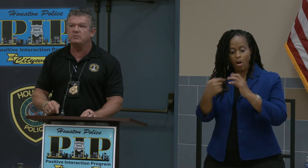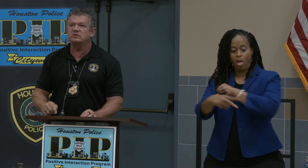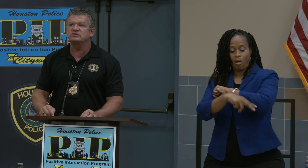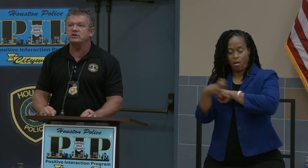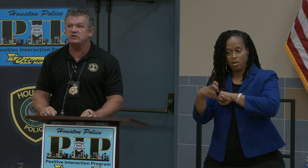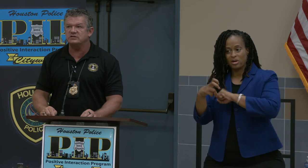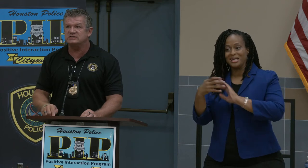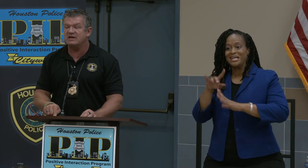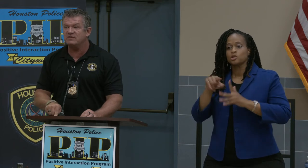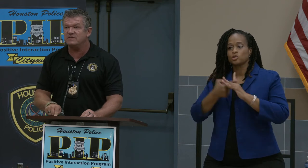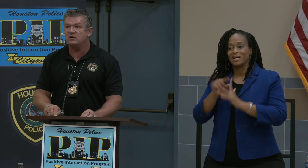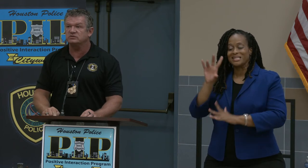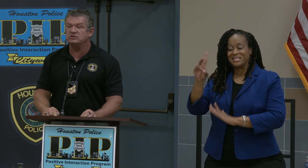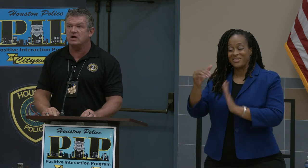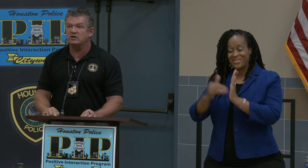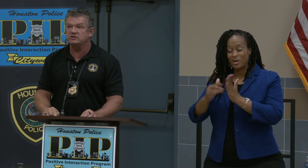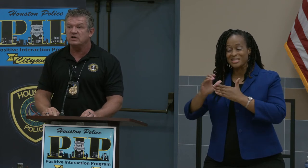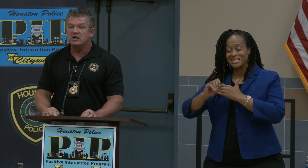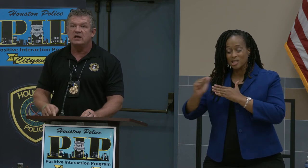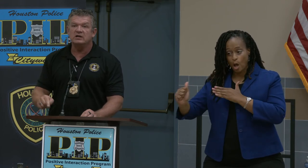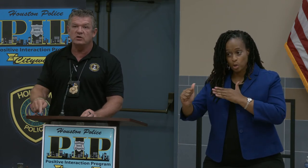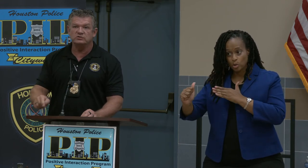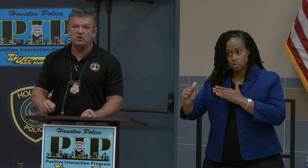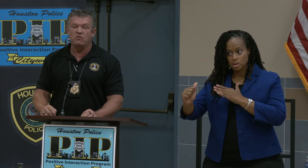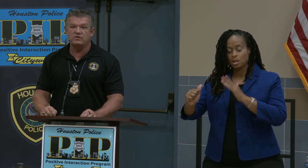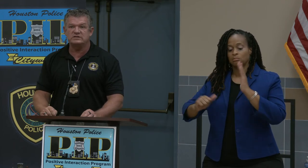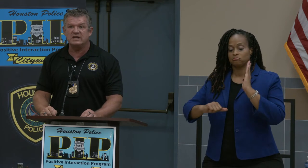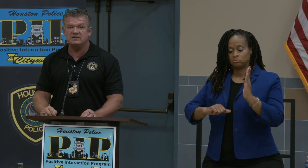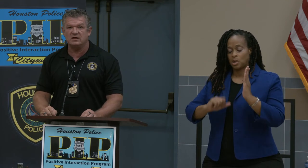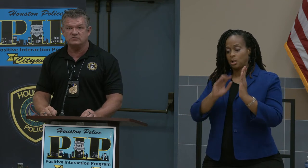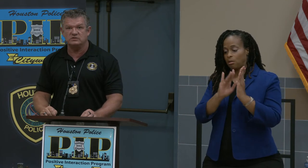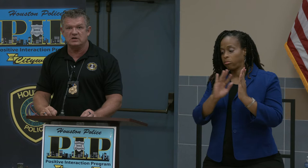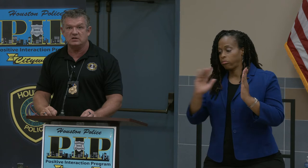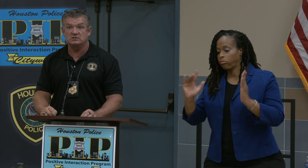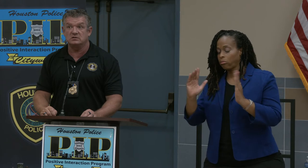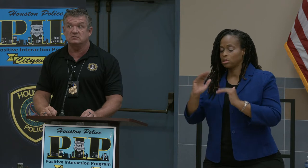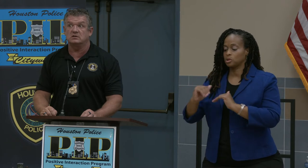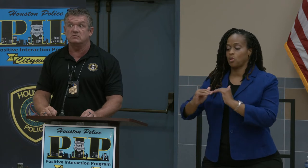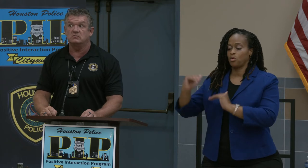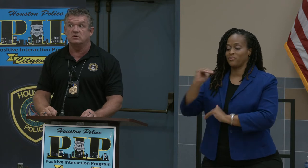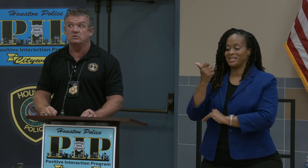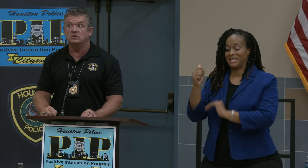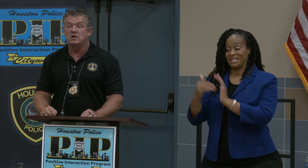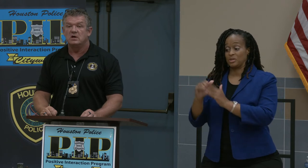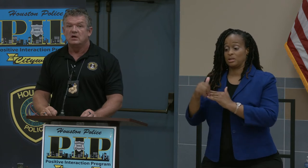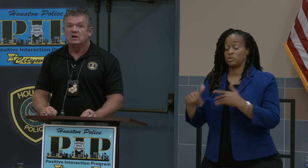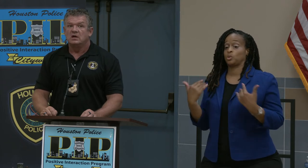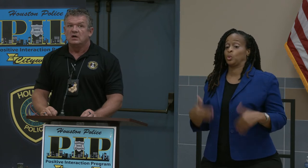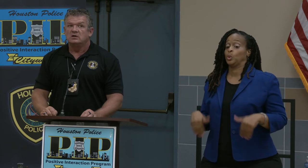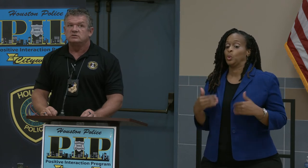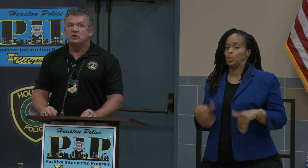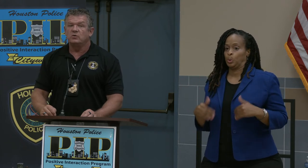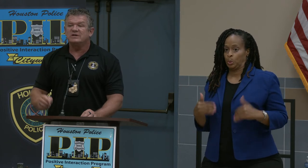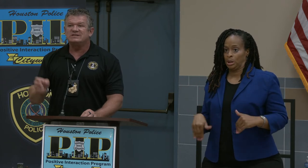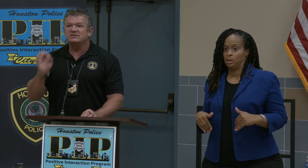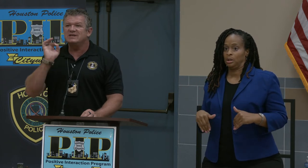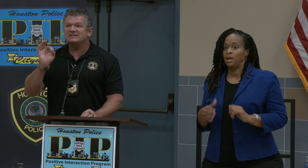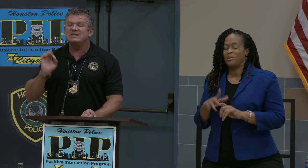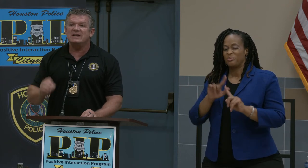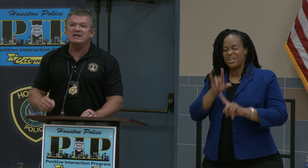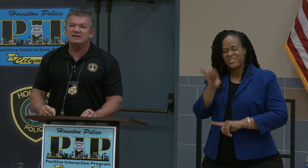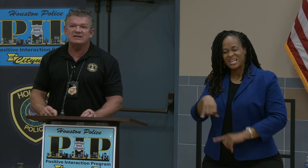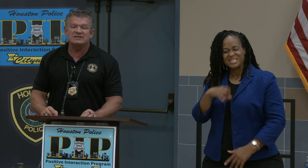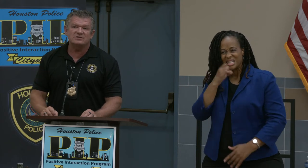bill starts at $7,000 and goes over $10,000. Whoa. She goes that's not it. That's not the